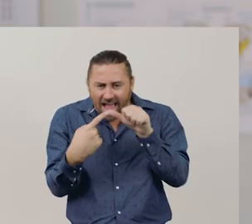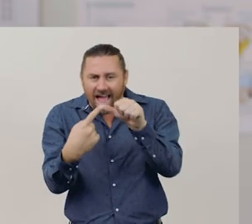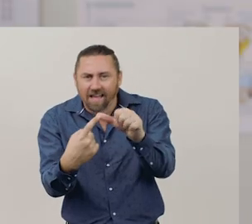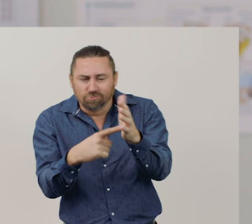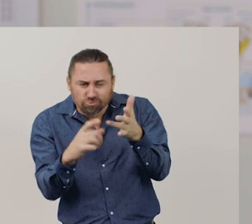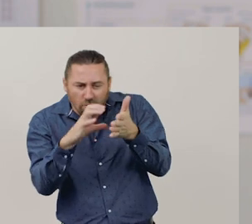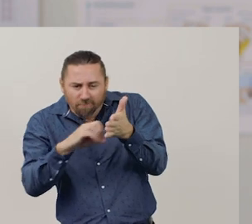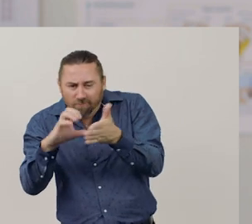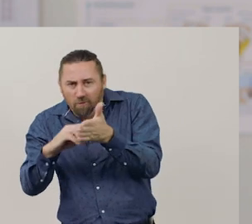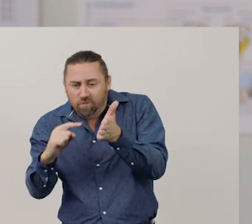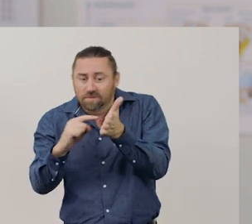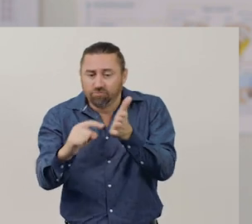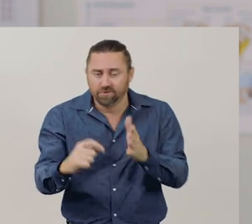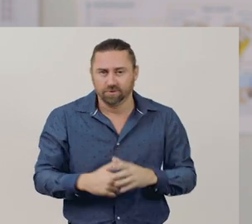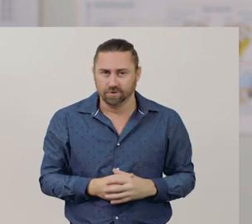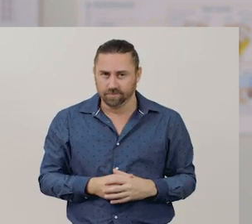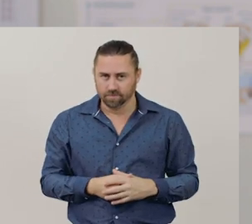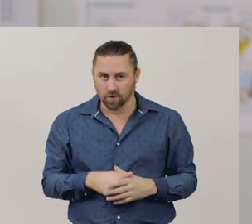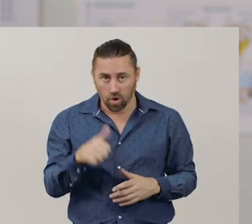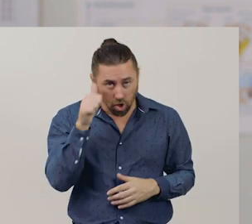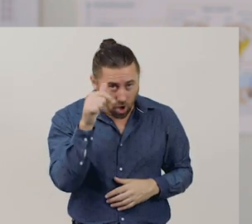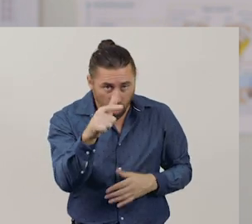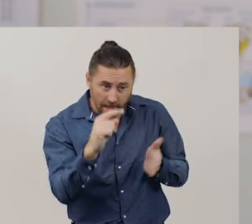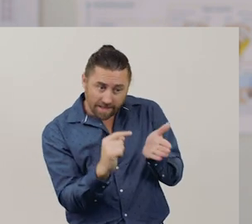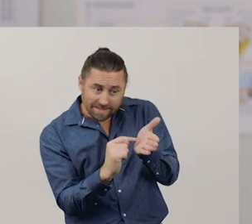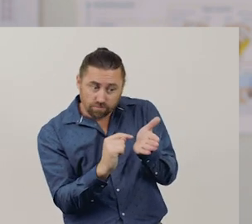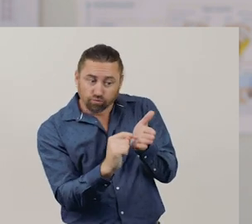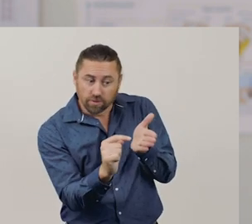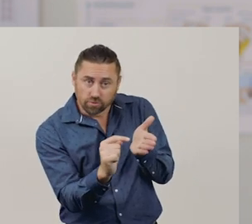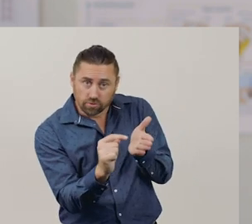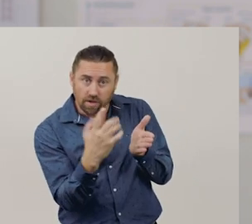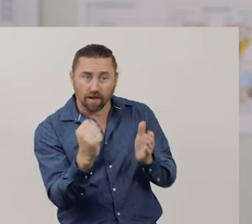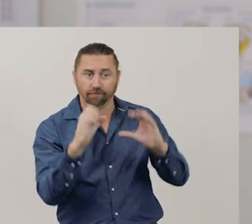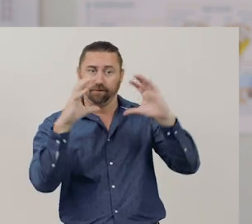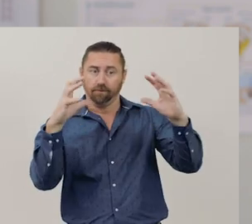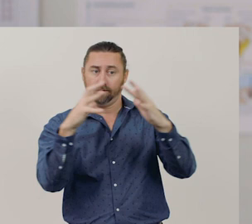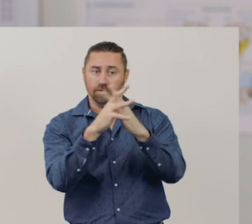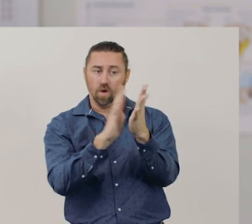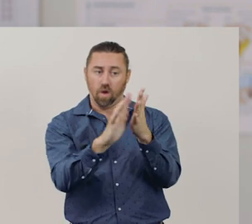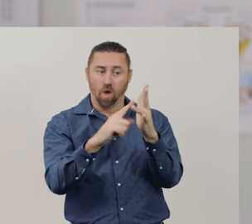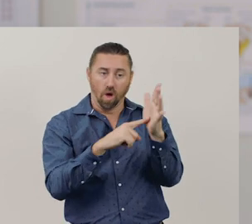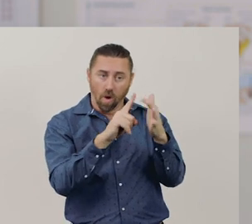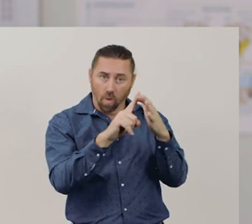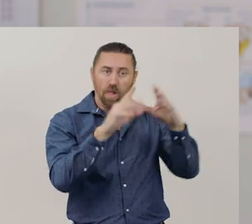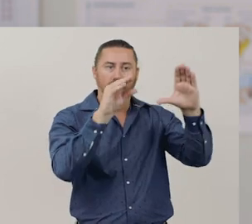We have learned, in a subtraction problem, we start with a whole amount and take away a part.